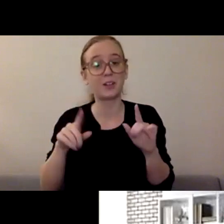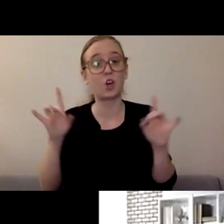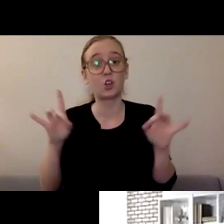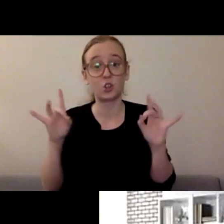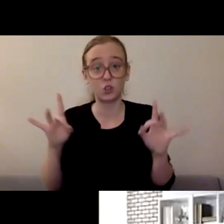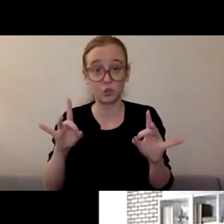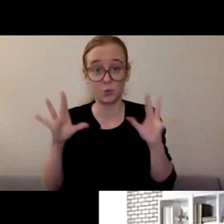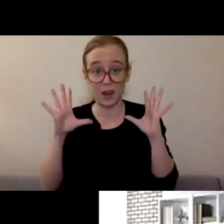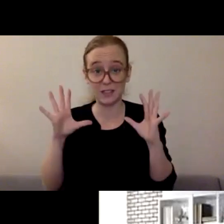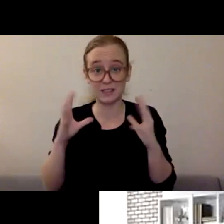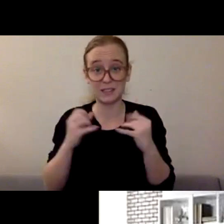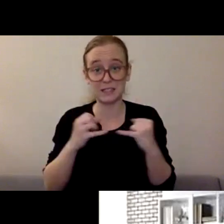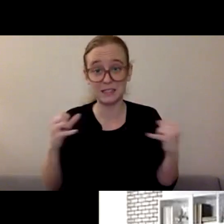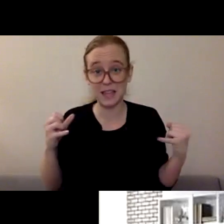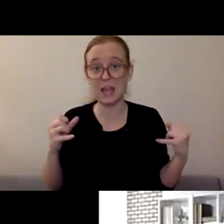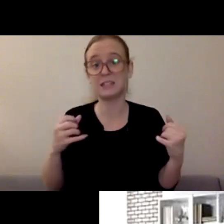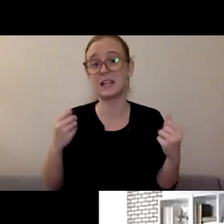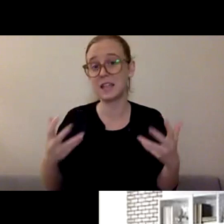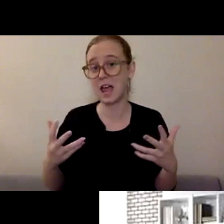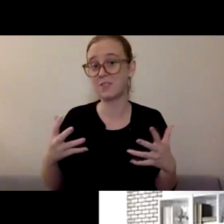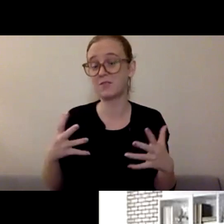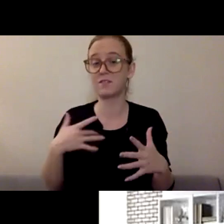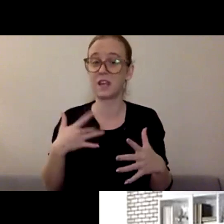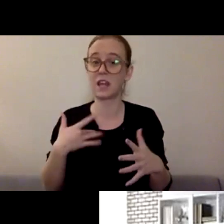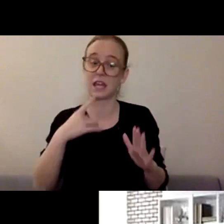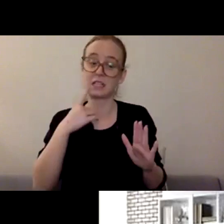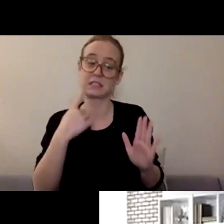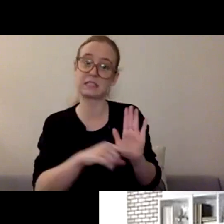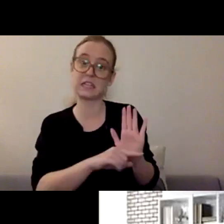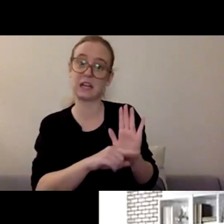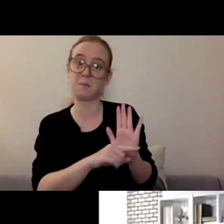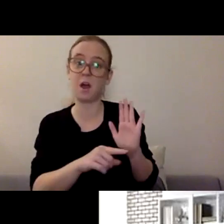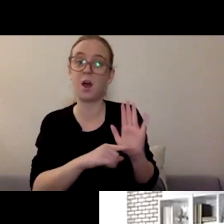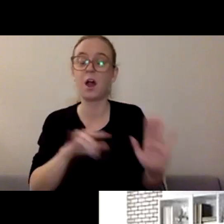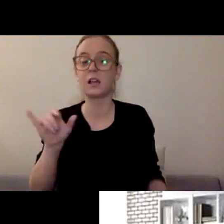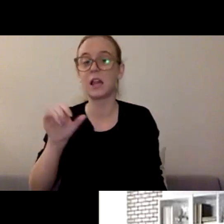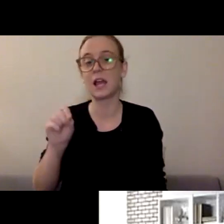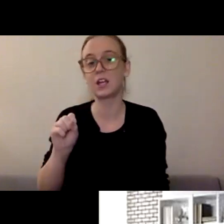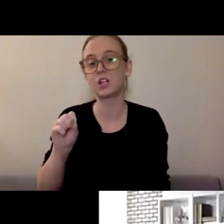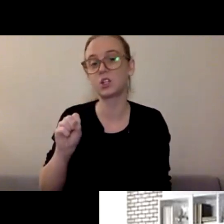A lot of times it's suicide hotline or something like that. One, there are a range of different crisis lines